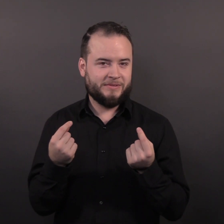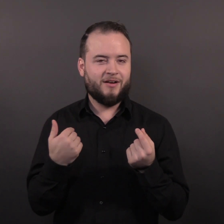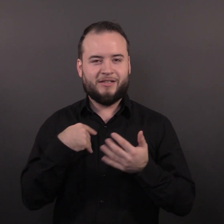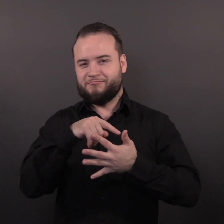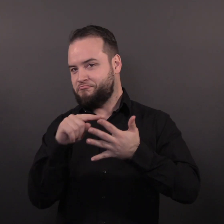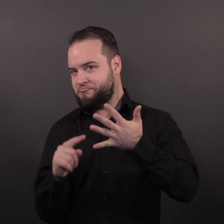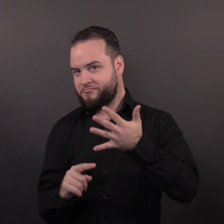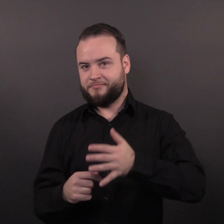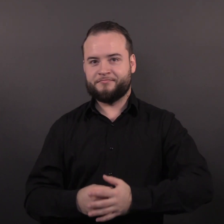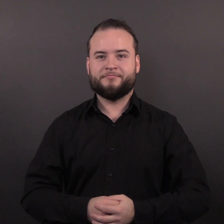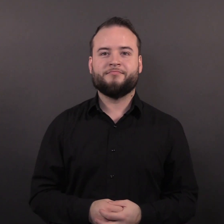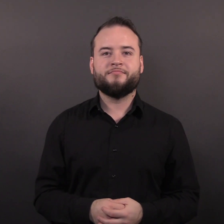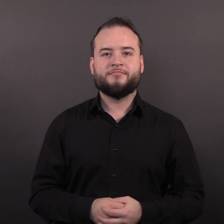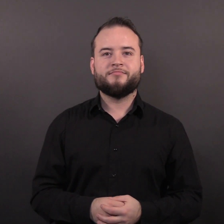affecting your community •